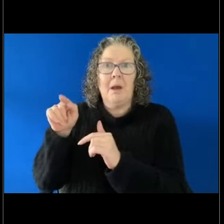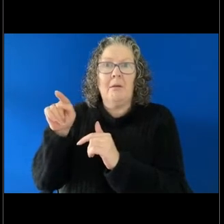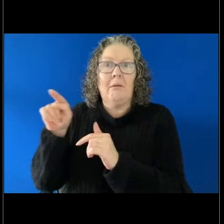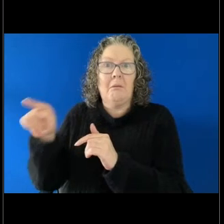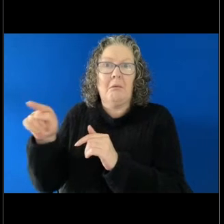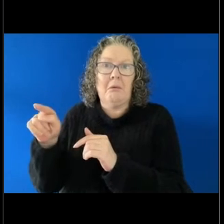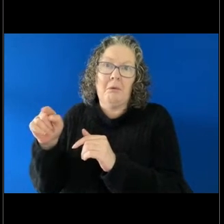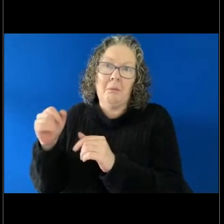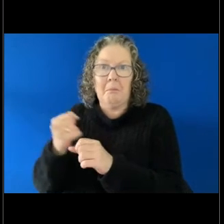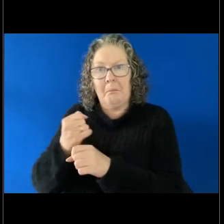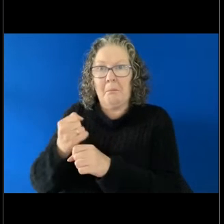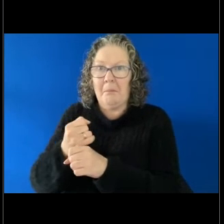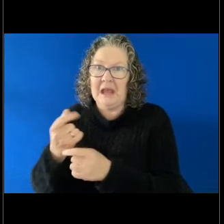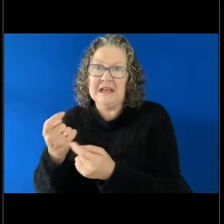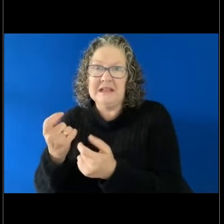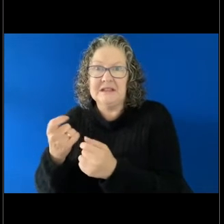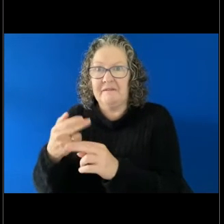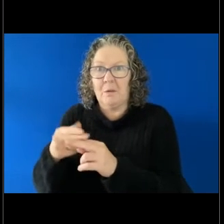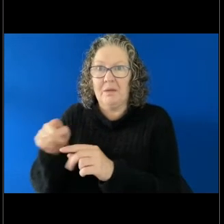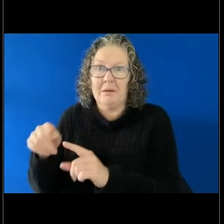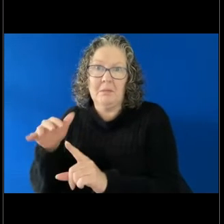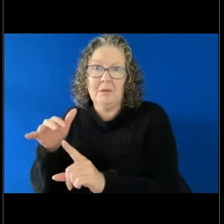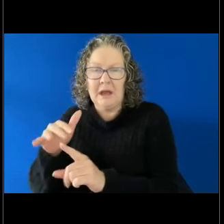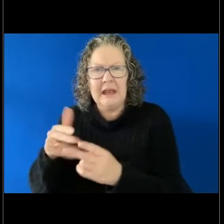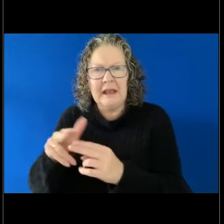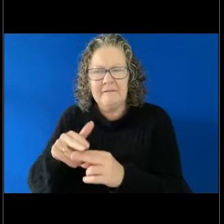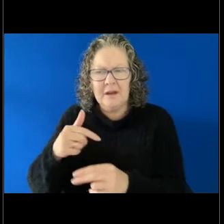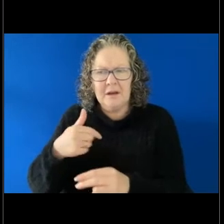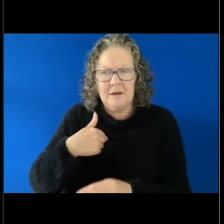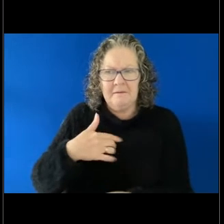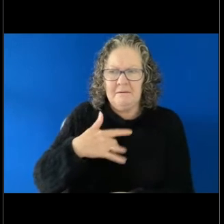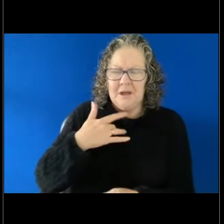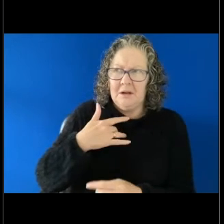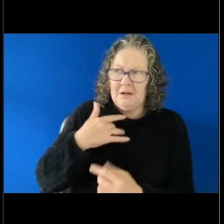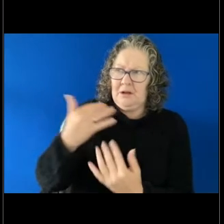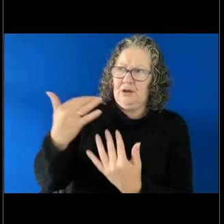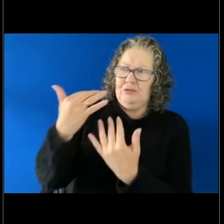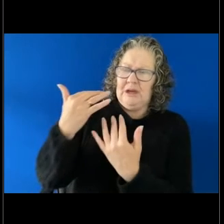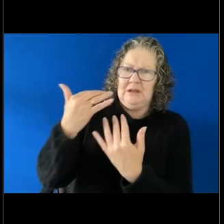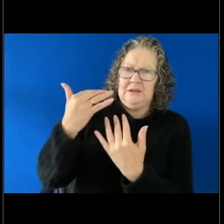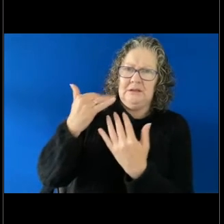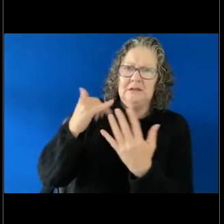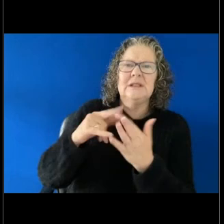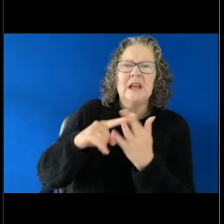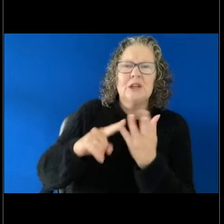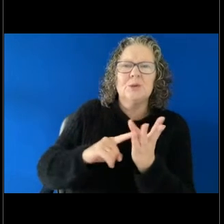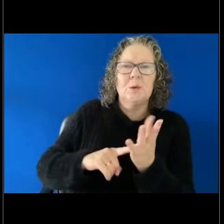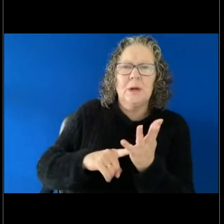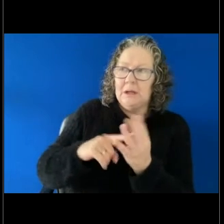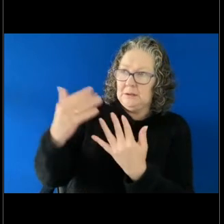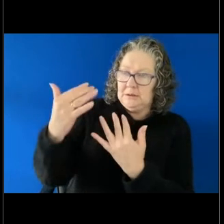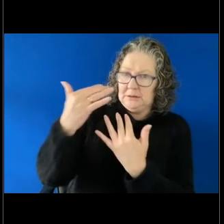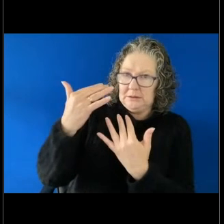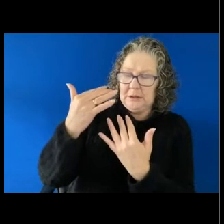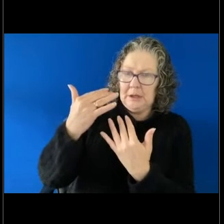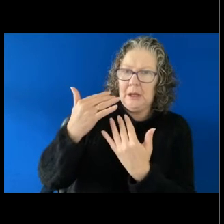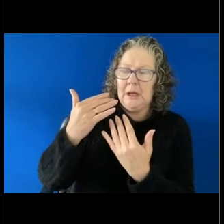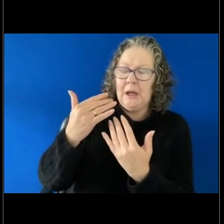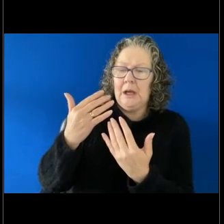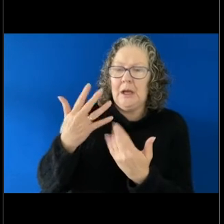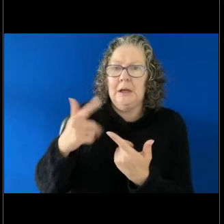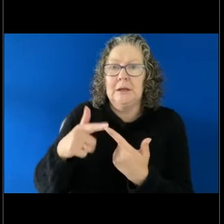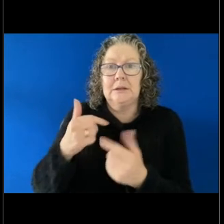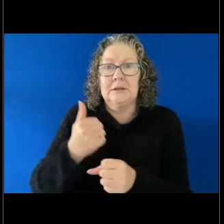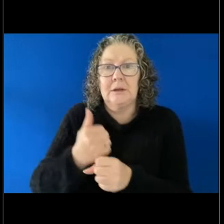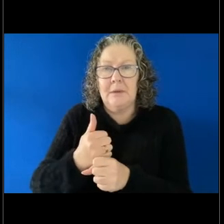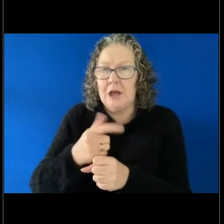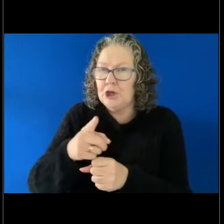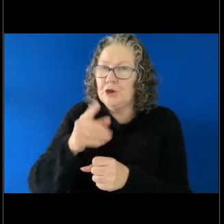If somebody feels they've been sexually harassed by someone, you mentioned power dynamics and the